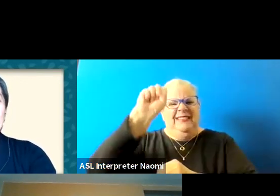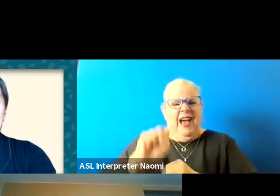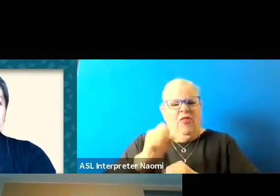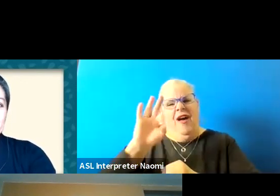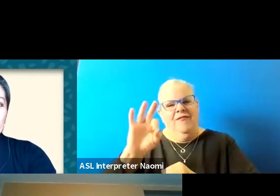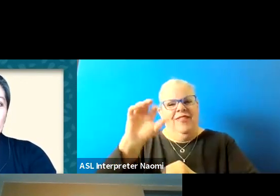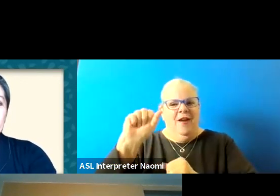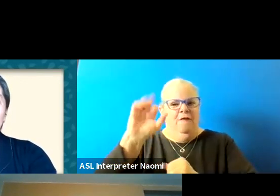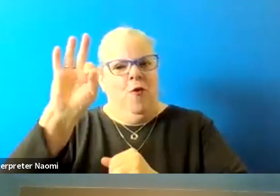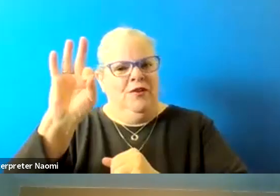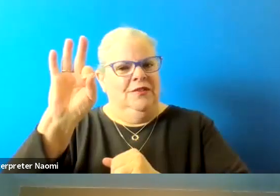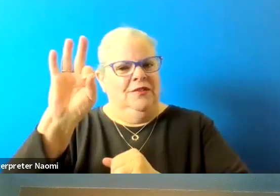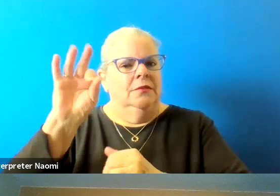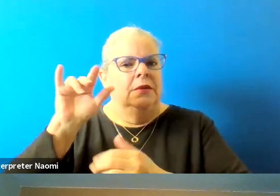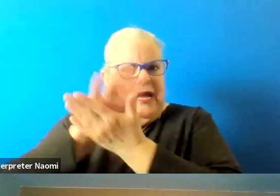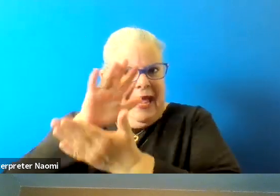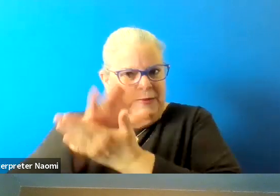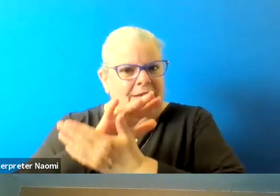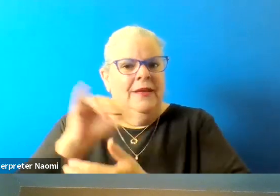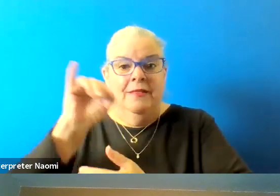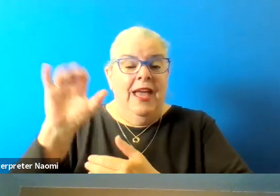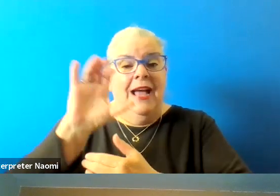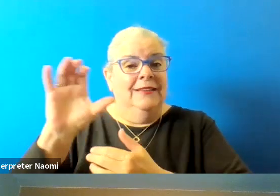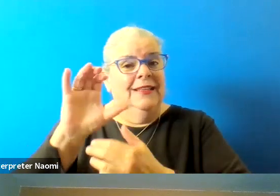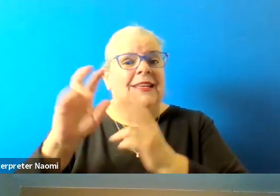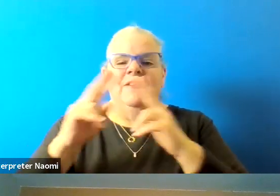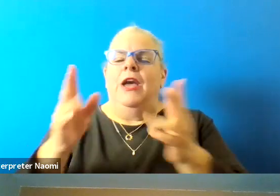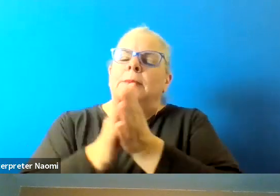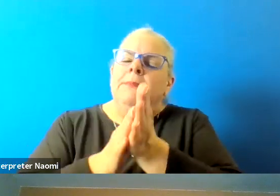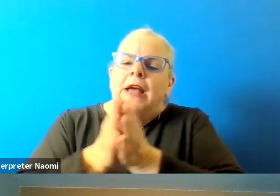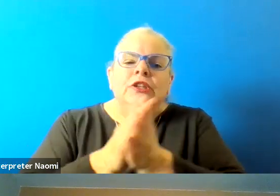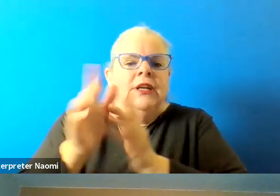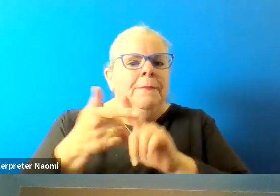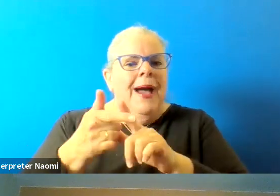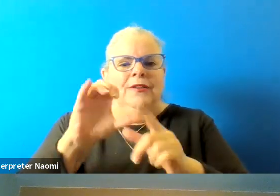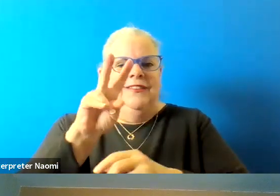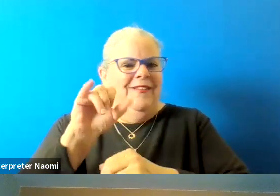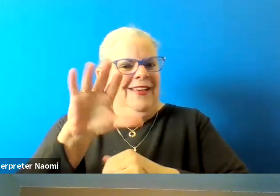The Independence Center is passionate about civic engagement. And we recognize that city council directly